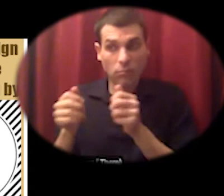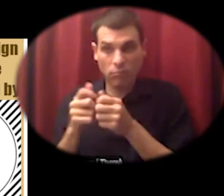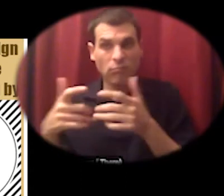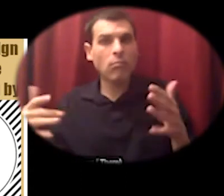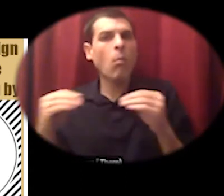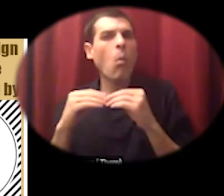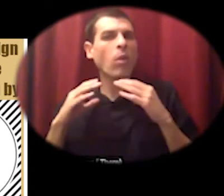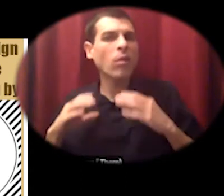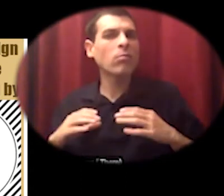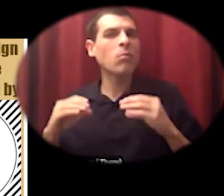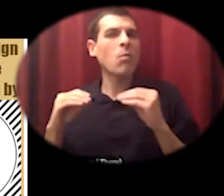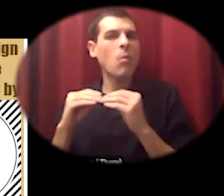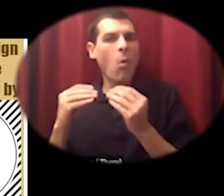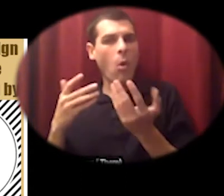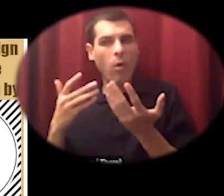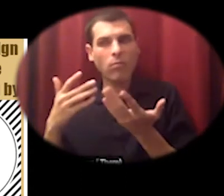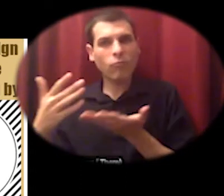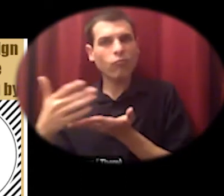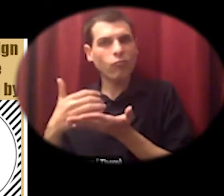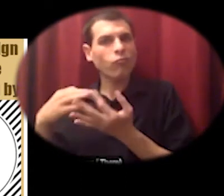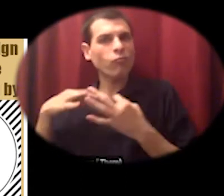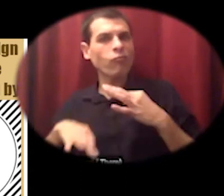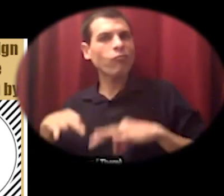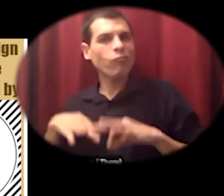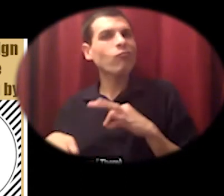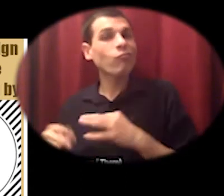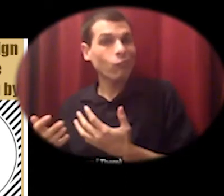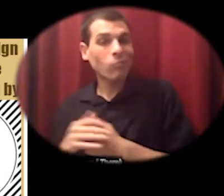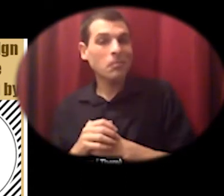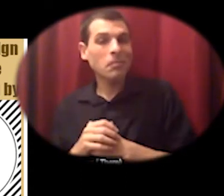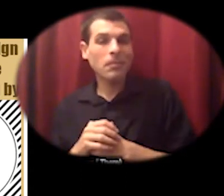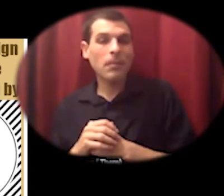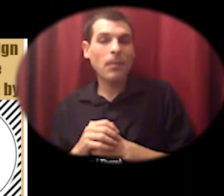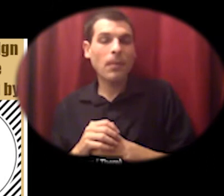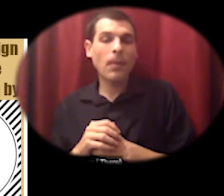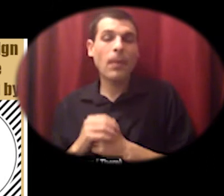is and and some folks are sometimes openly hostile um